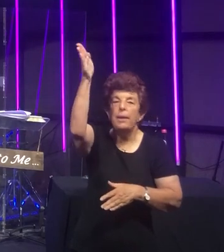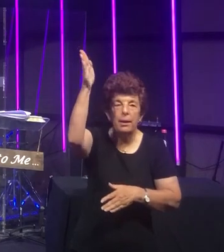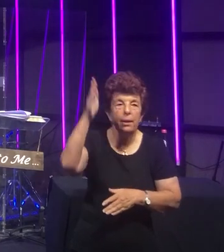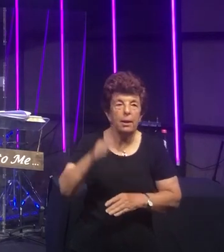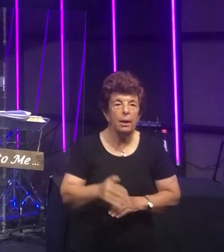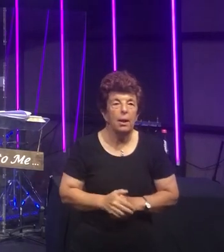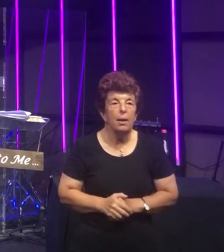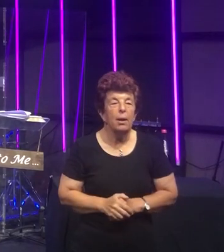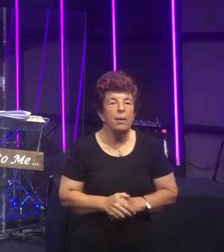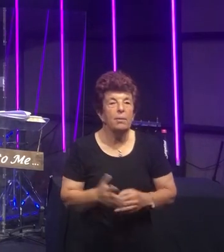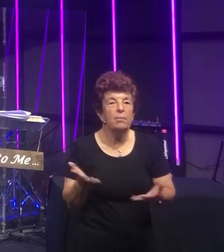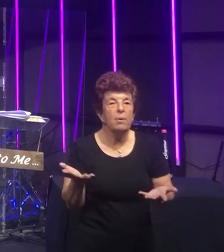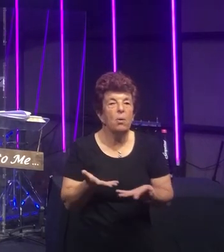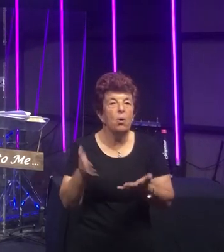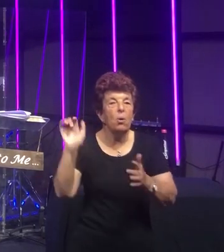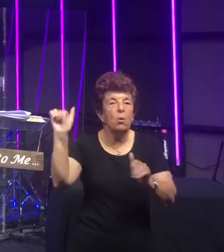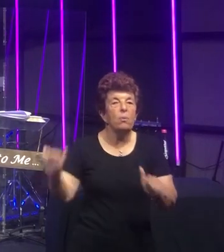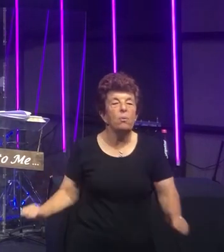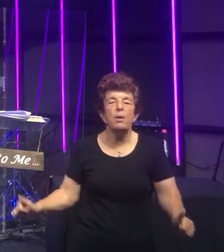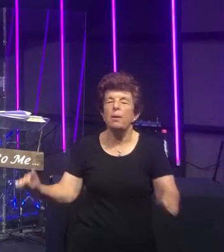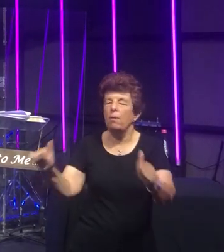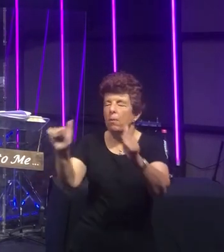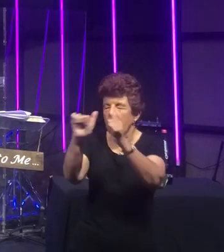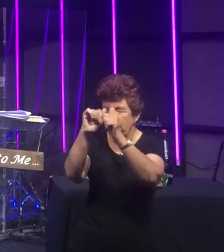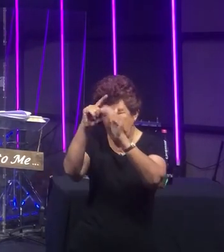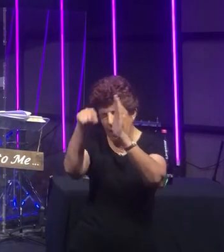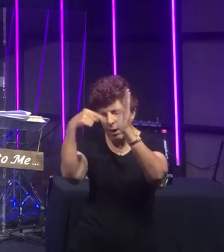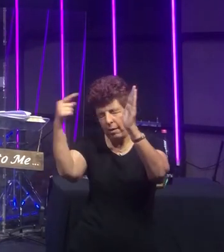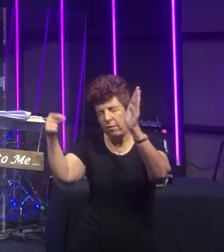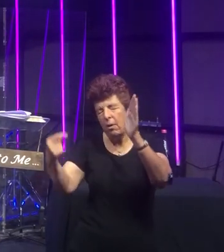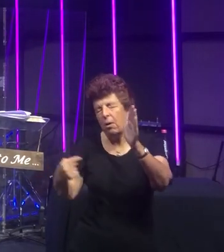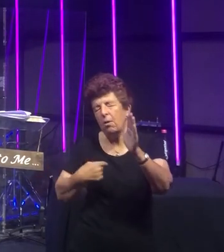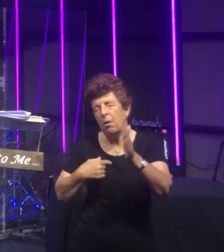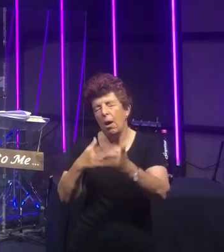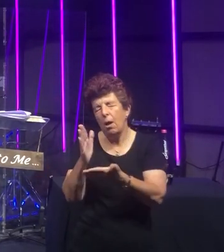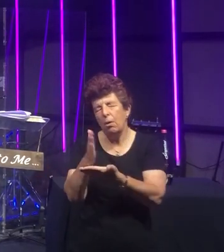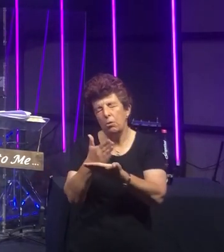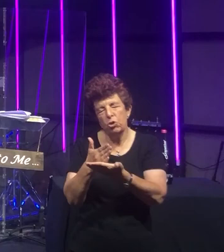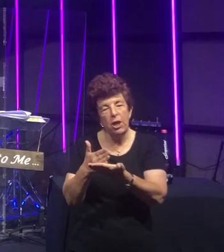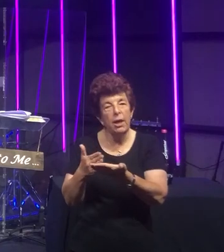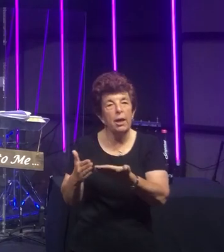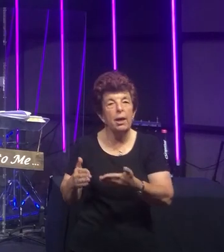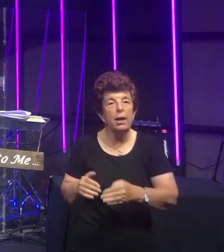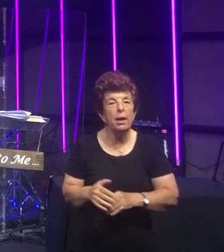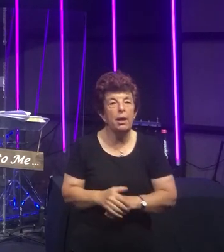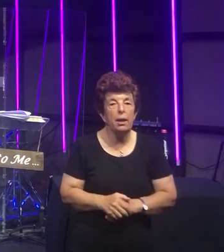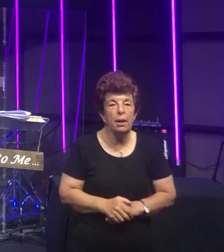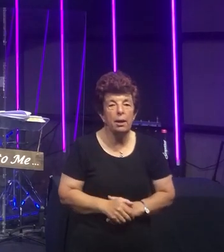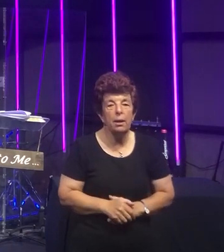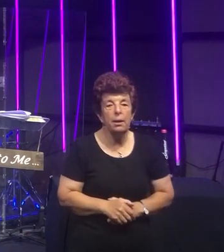Where His glory forever I'll share